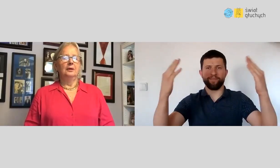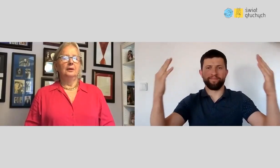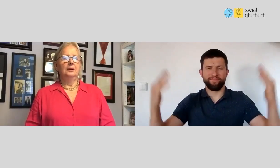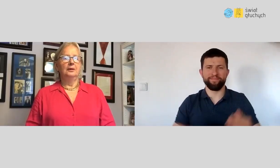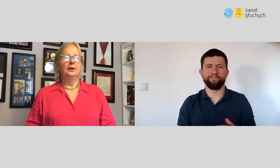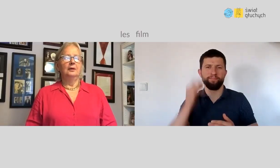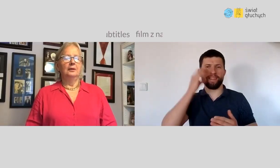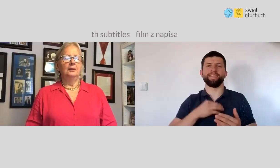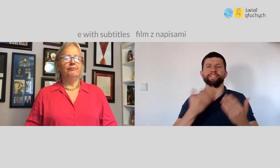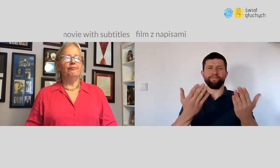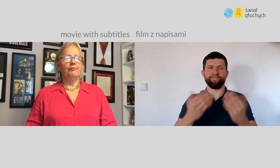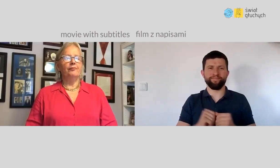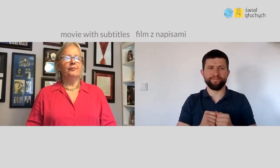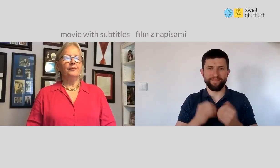Hello Madam.